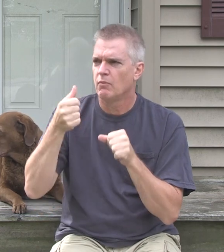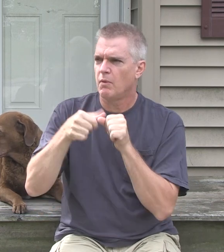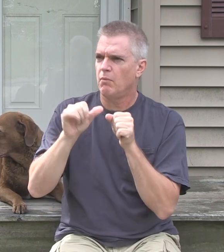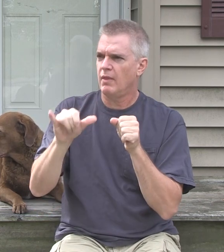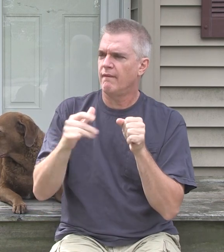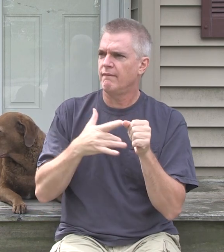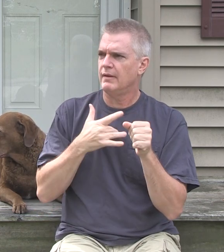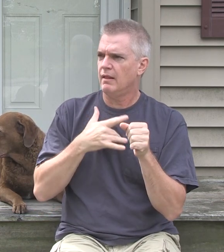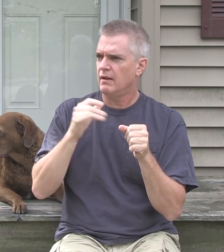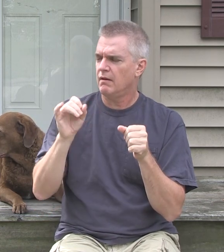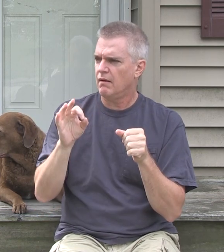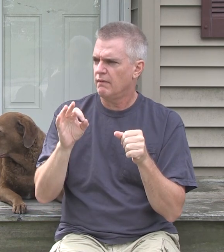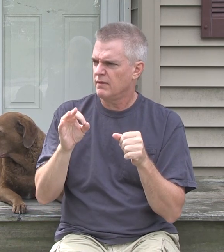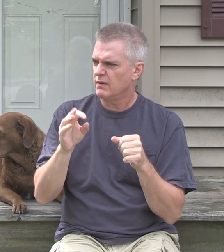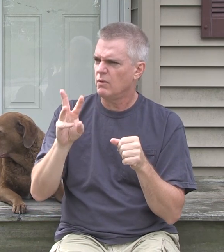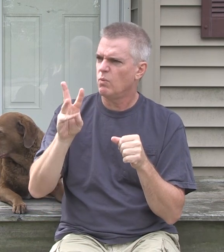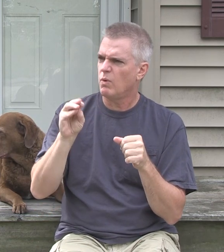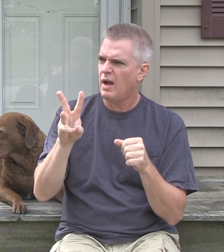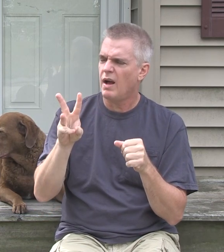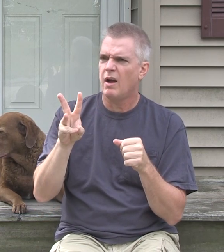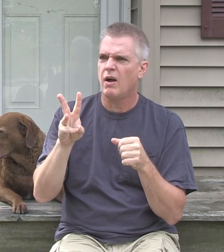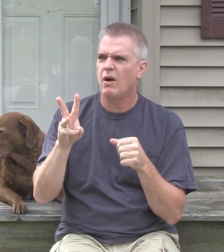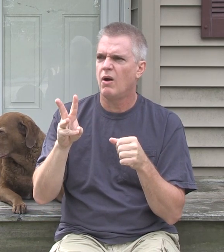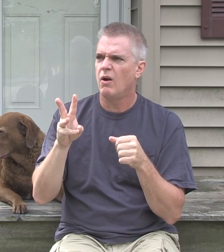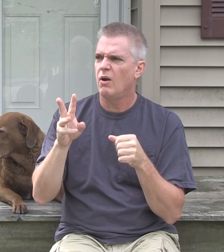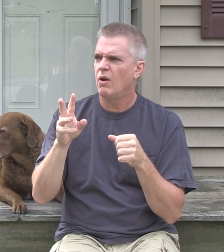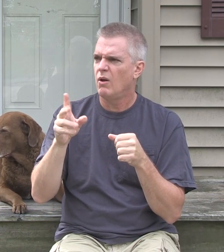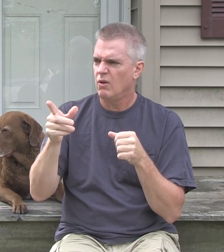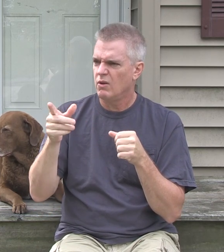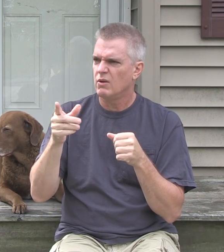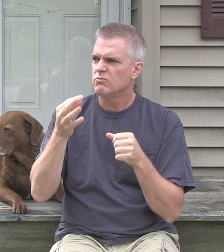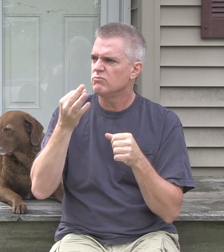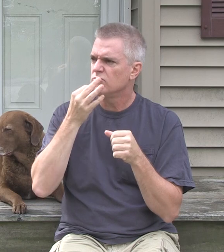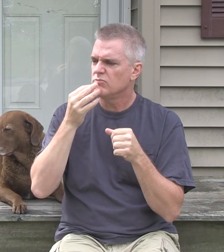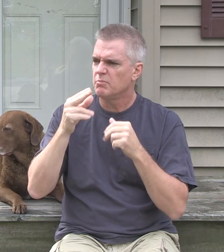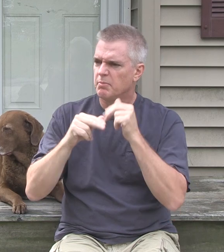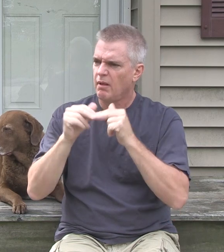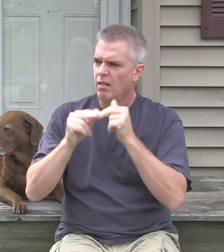I remember that feeling of watching the character, and thinking to myself, "Wow - he's built a wonderful